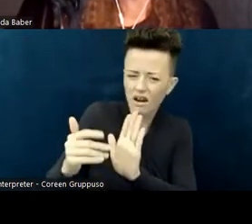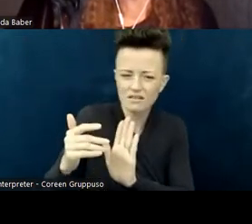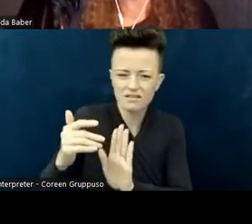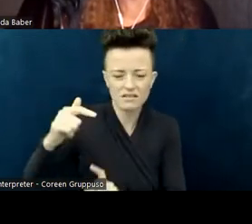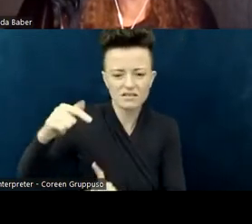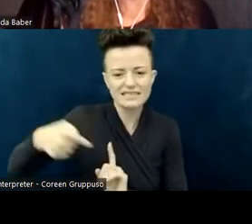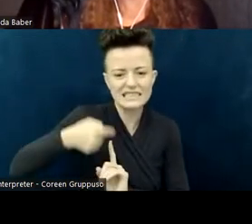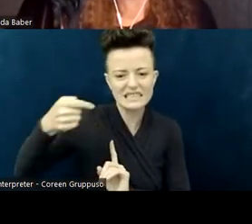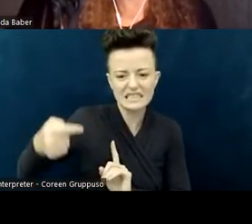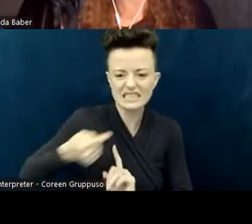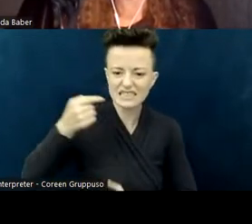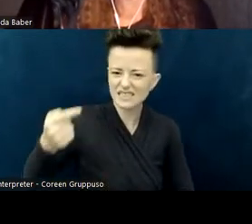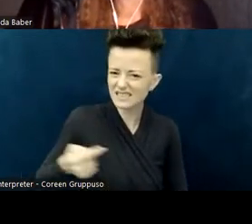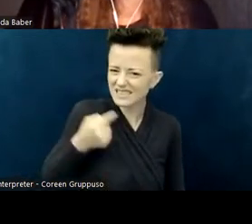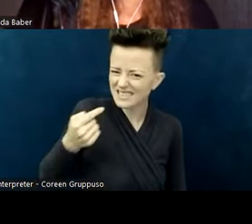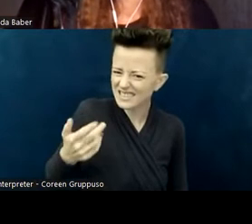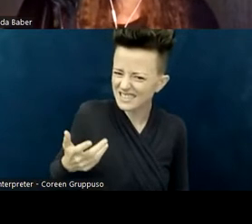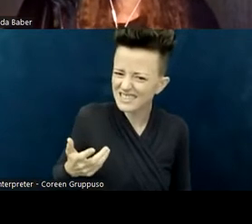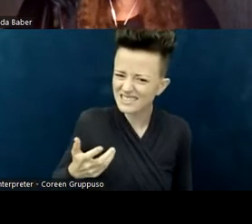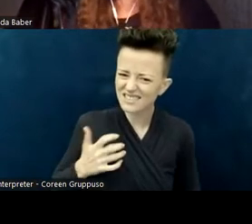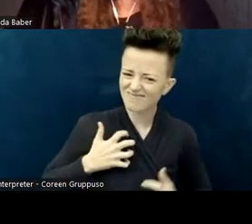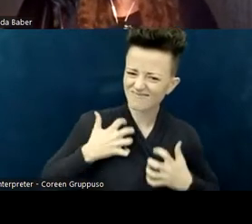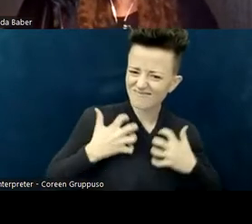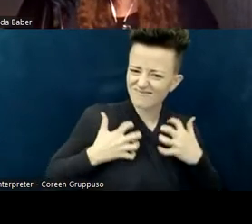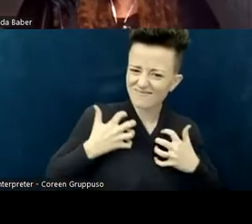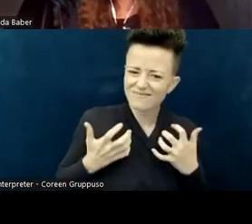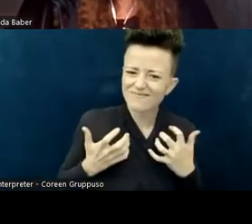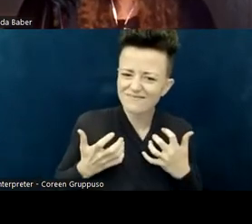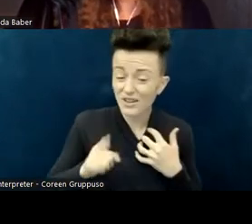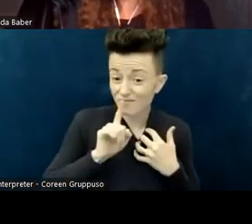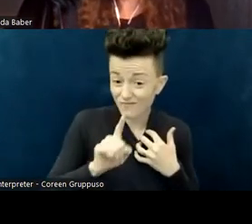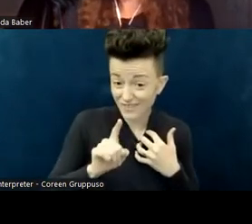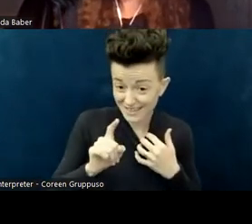Of the studies that they have done on ableist microaggressions, these seven—